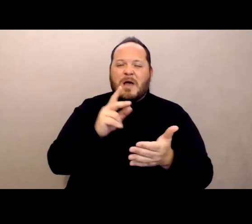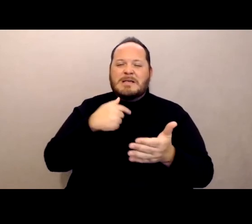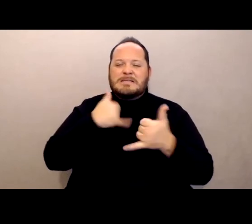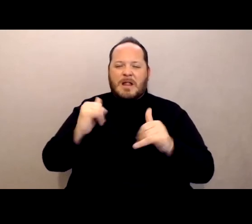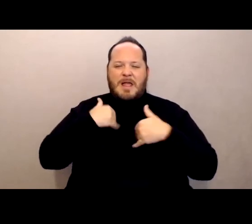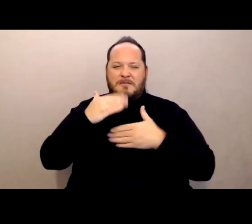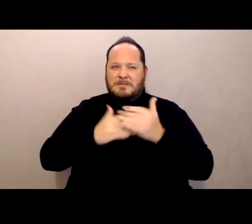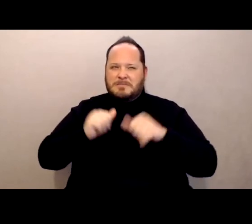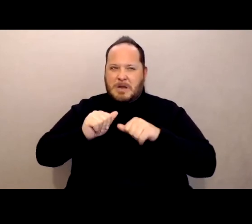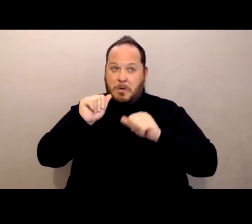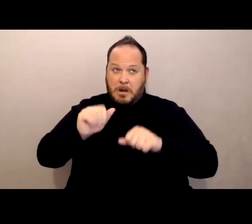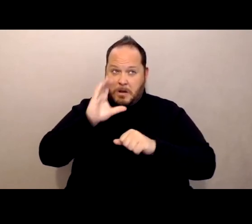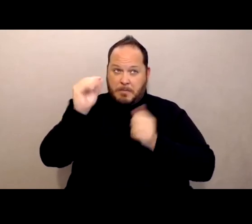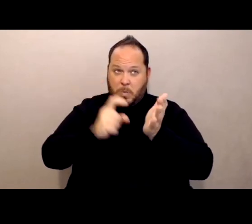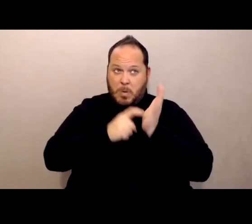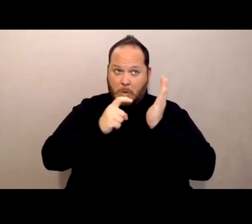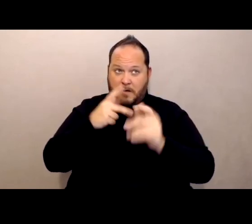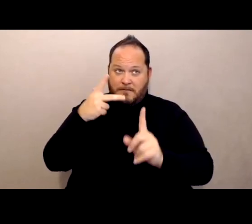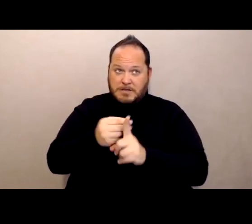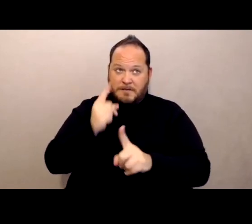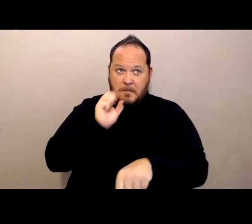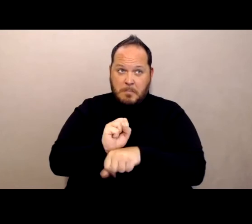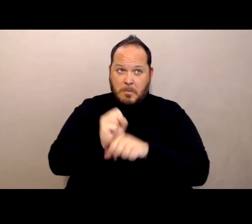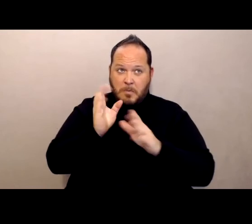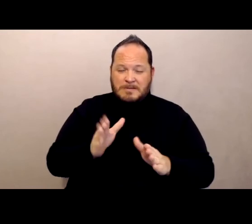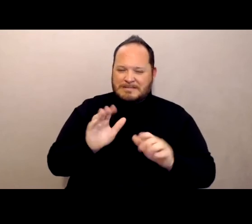In years past their nursing home workers